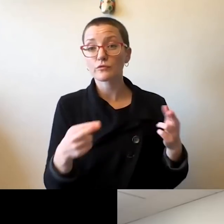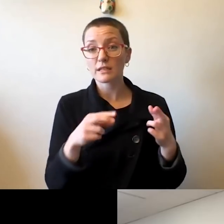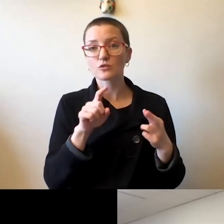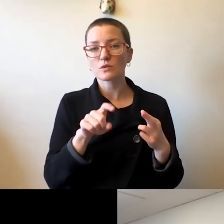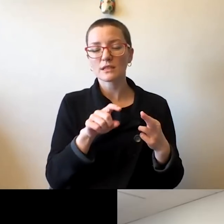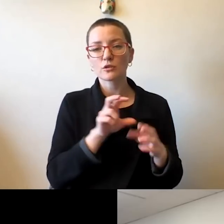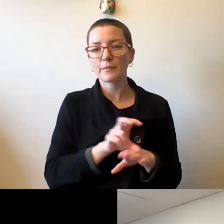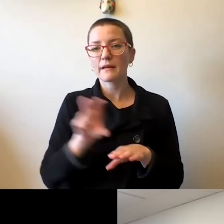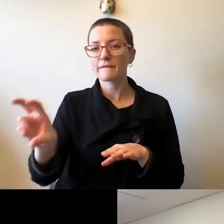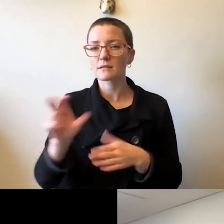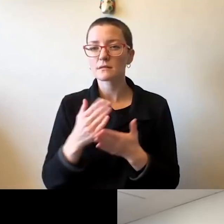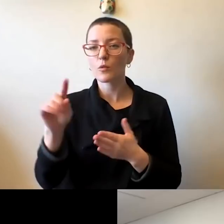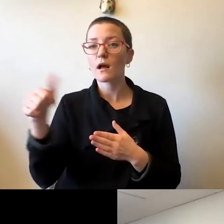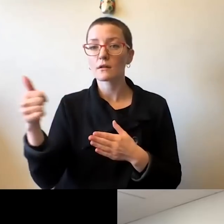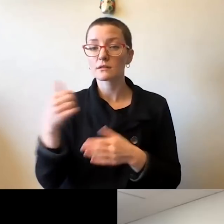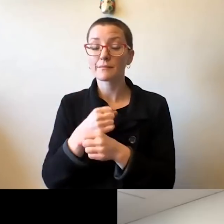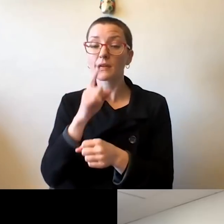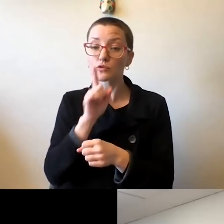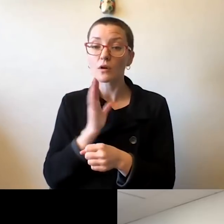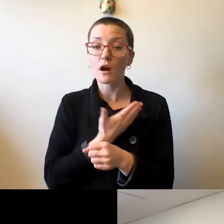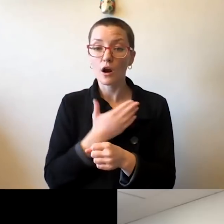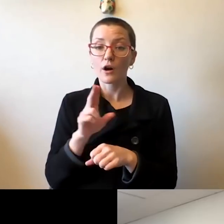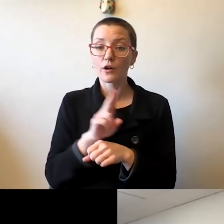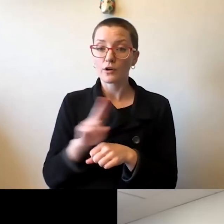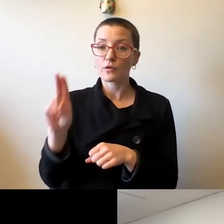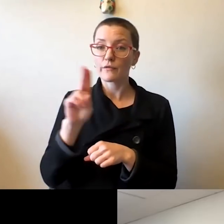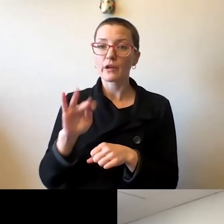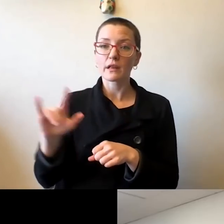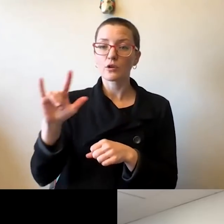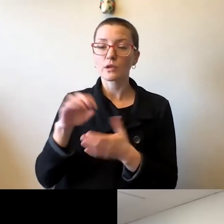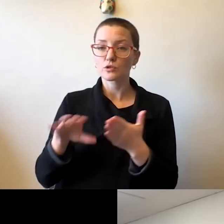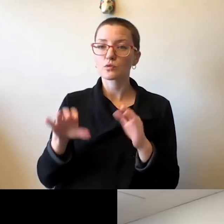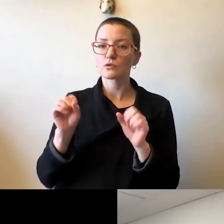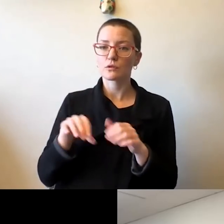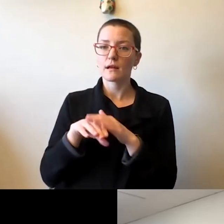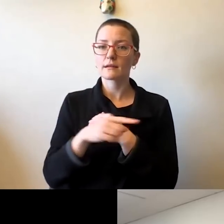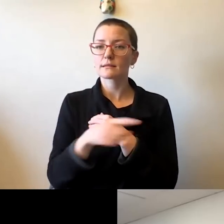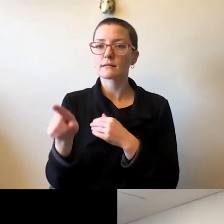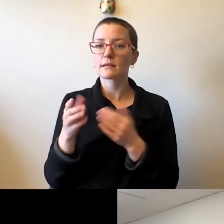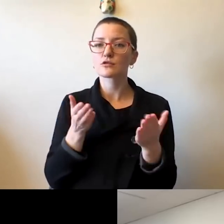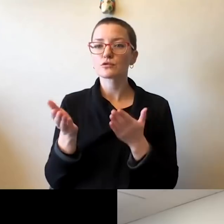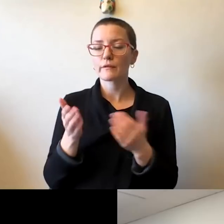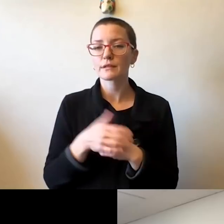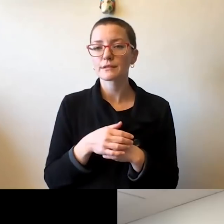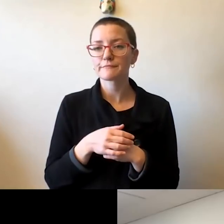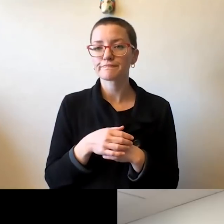that our Illinois students would continue to have access to the services. So basically, we had to do the same thing that we did